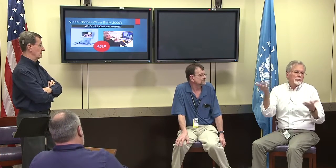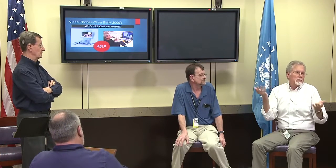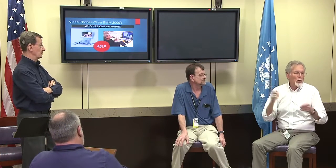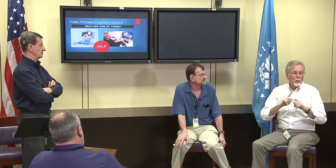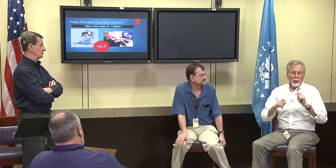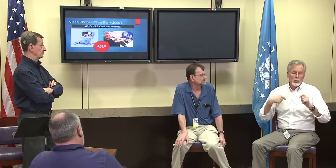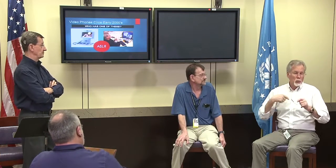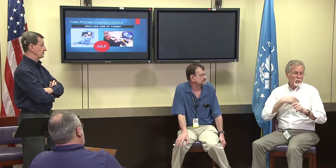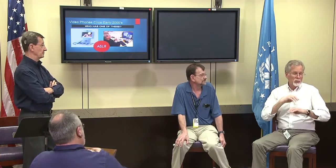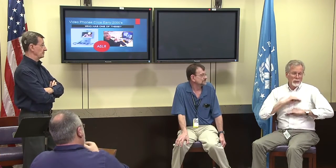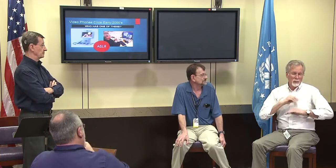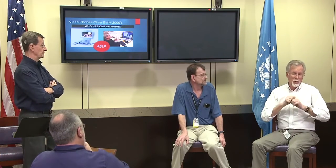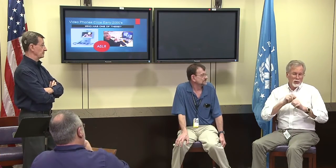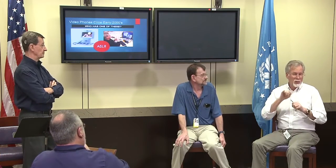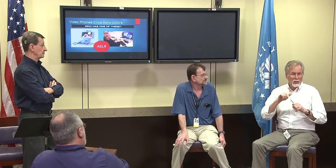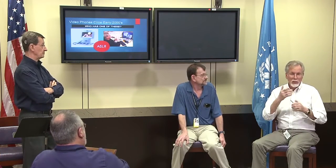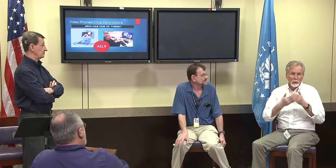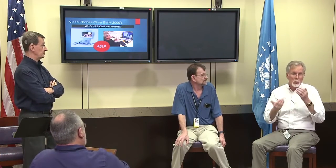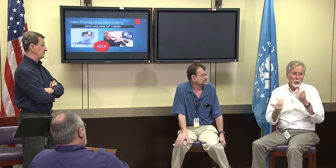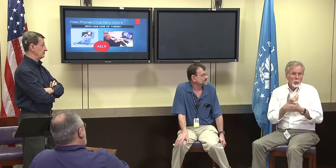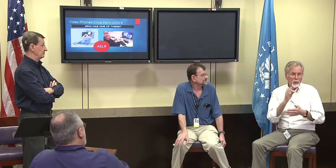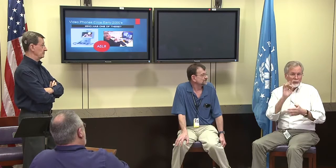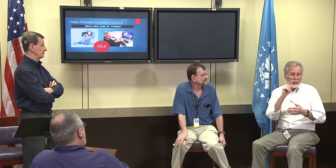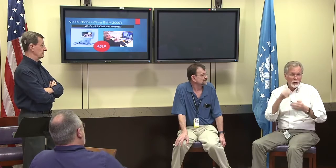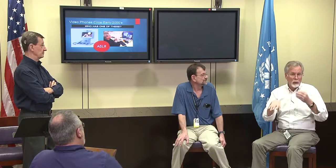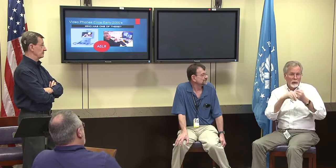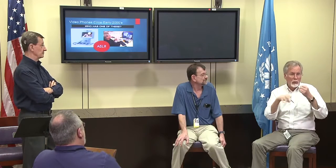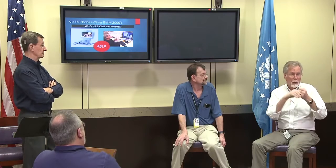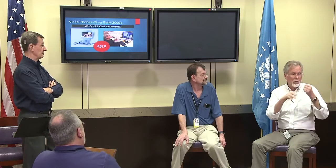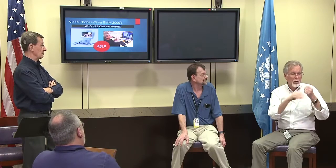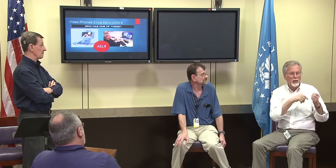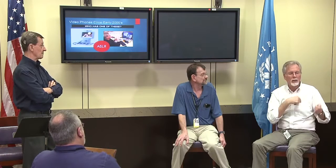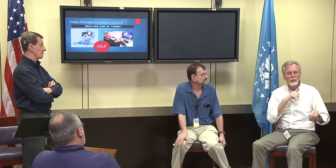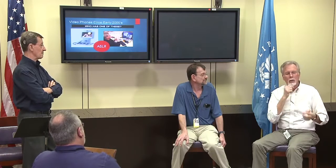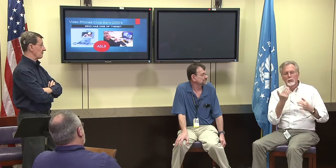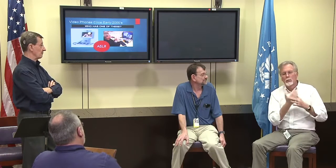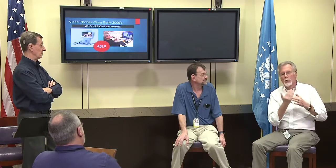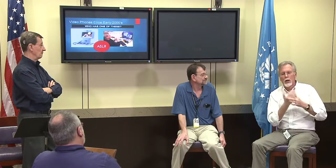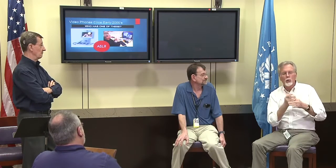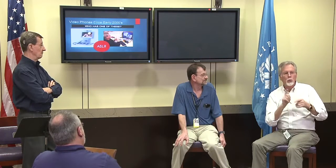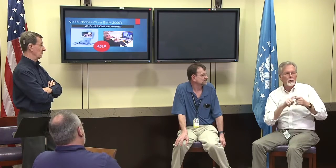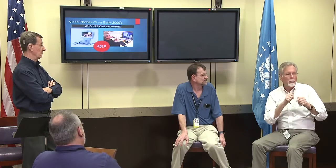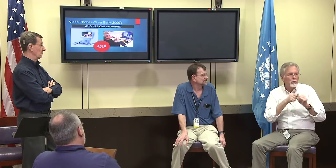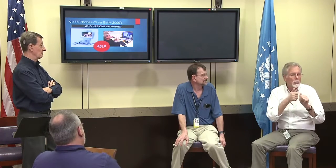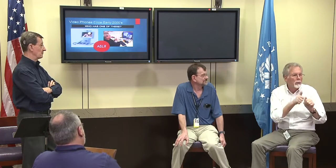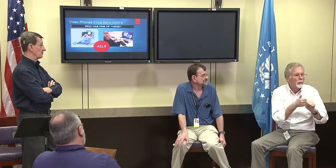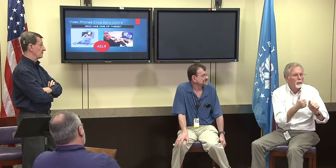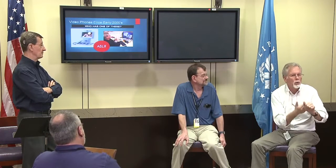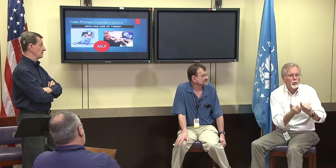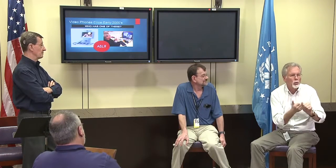And a lot of things that we use here's that people are very satisfied with it as they add features;